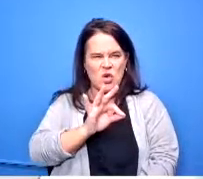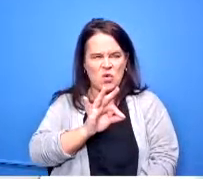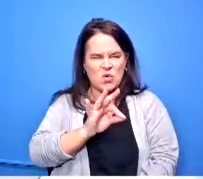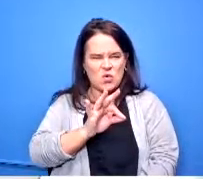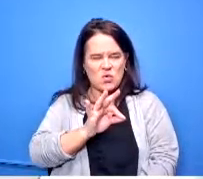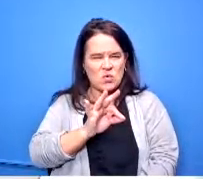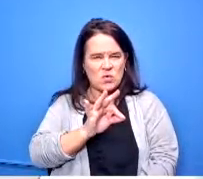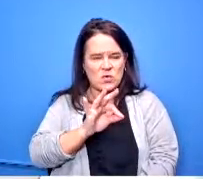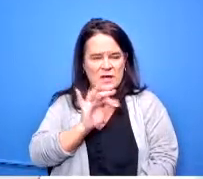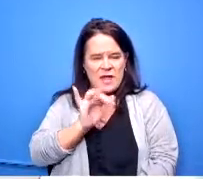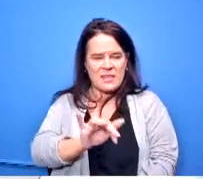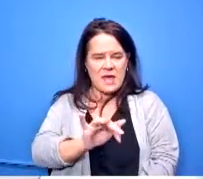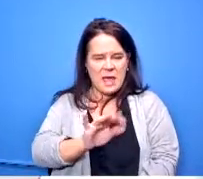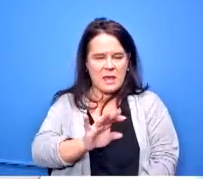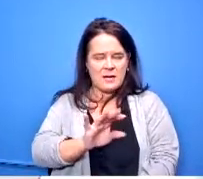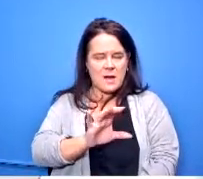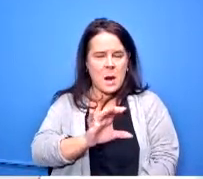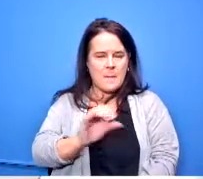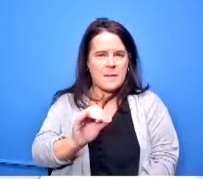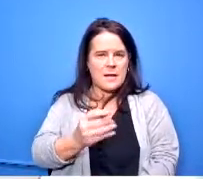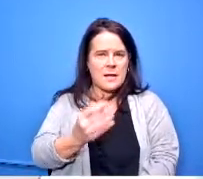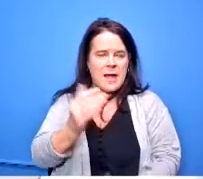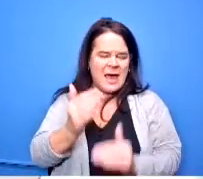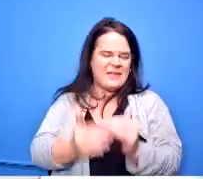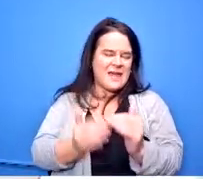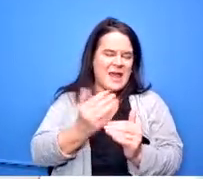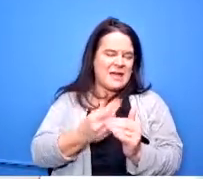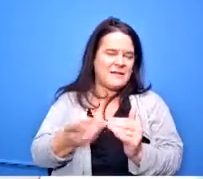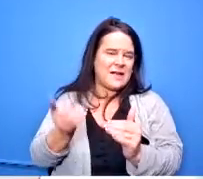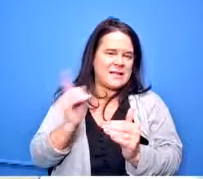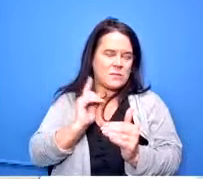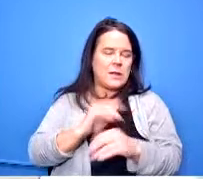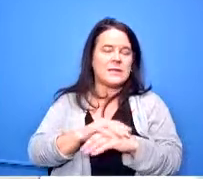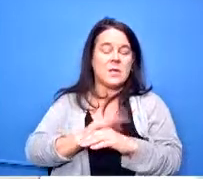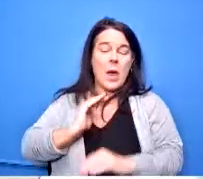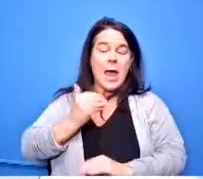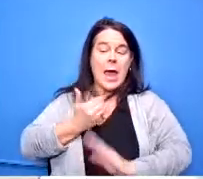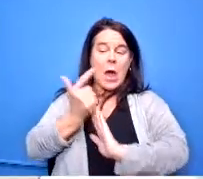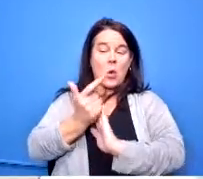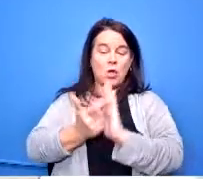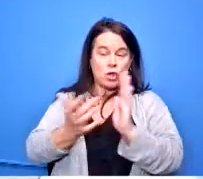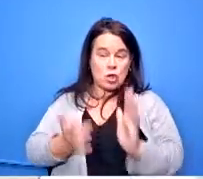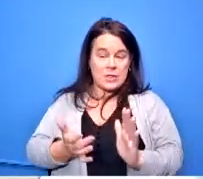so our attorneys and uh skanska have been working on the contract with shook and we